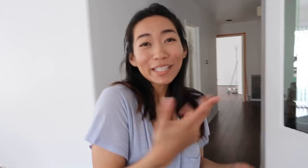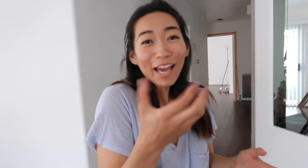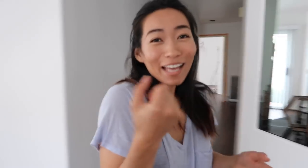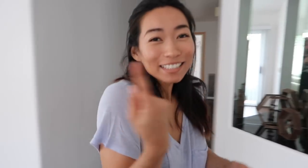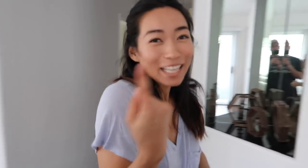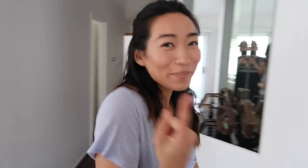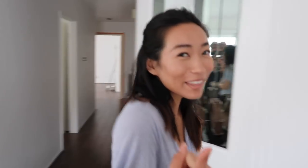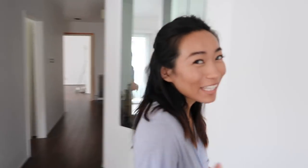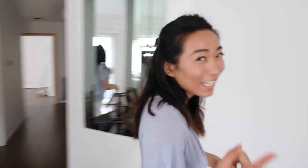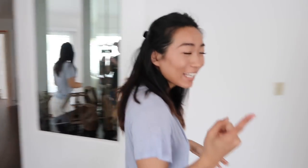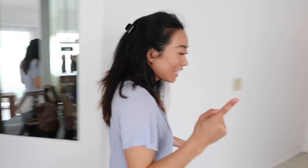E: we got something!